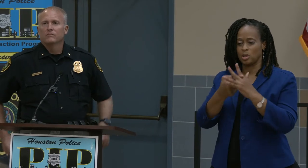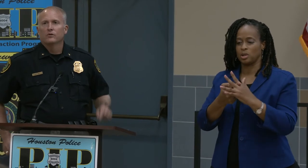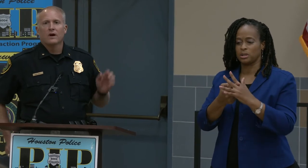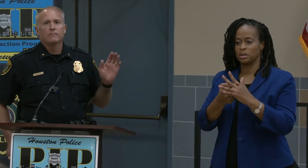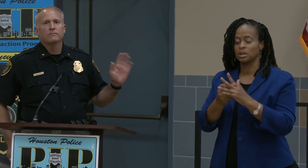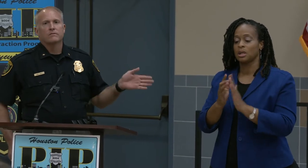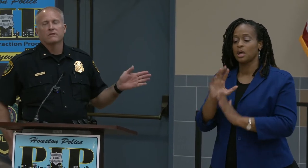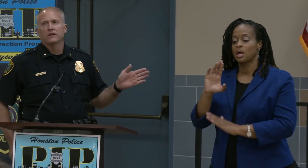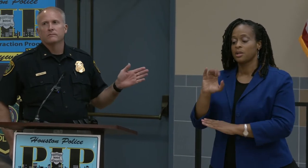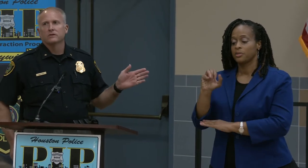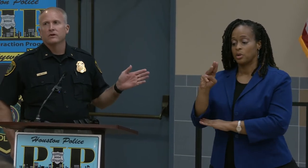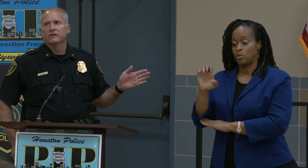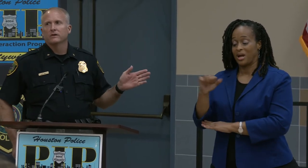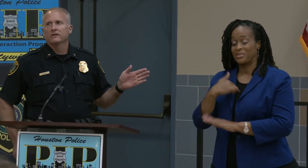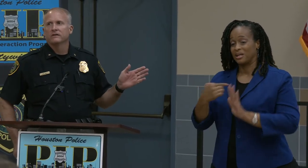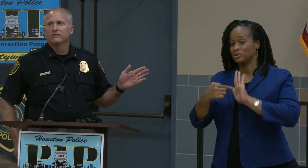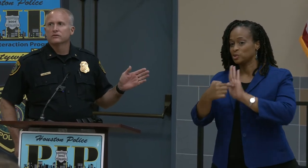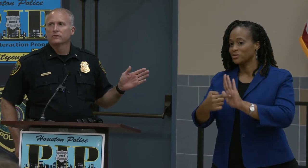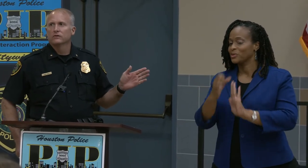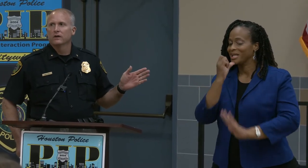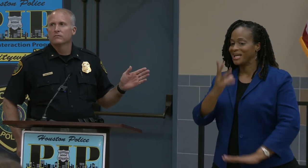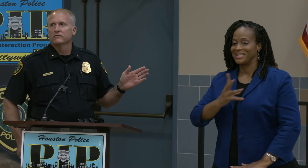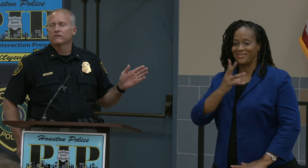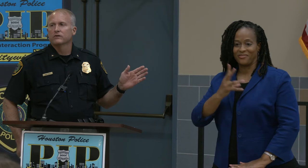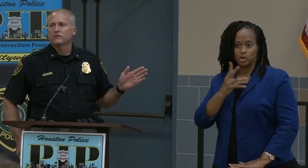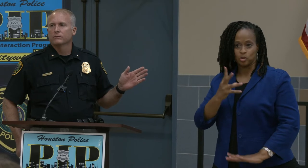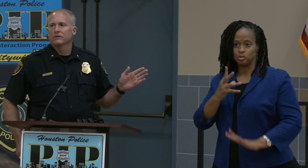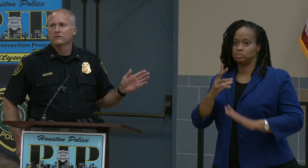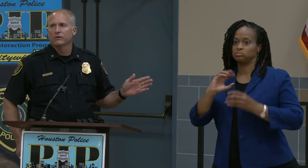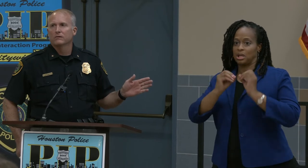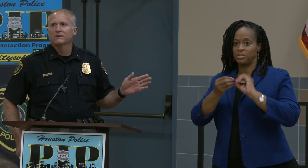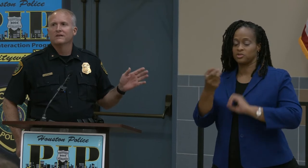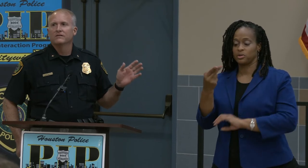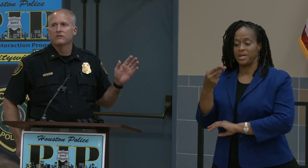the crimes that I'm showing are not the official numbers for the Houston Police Department. This is